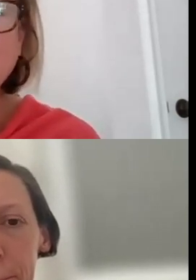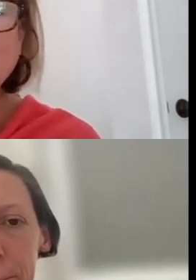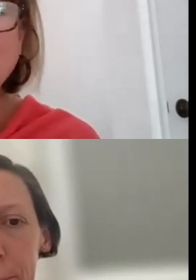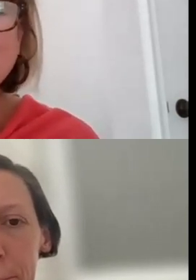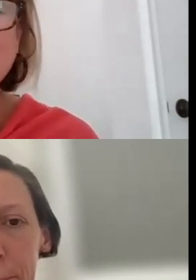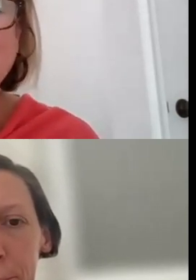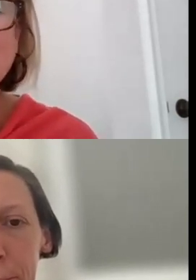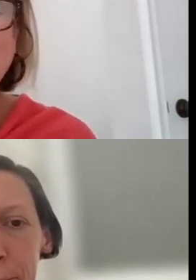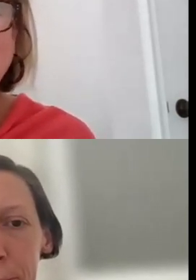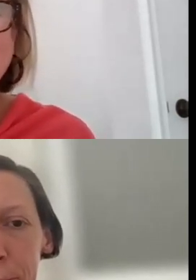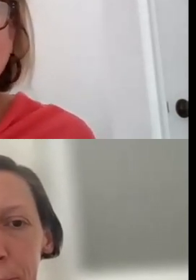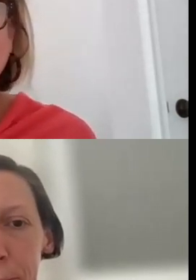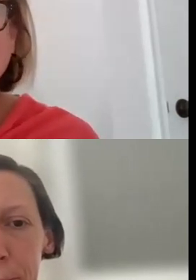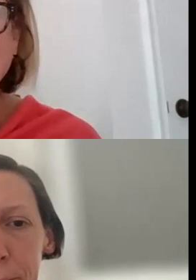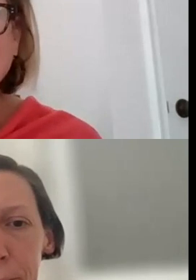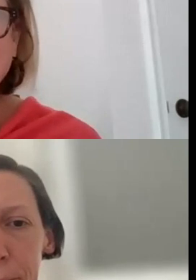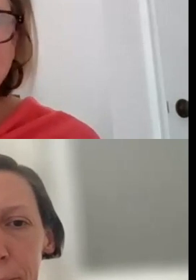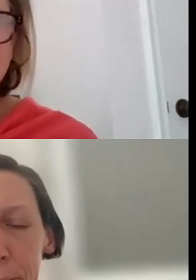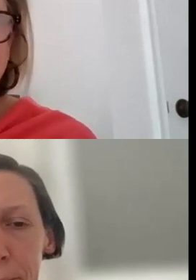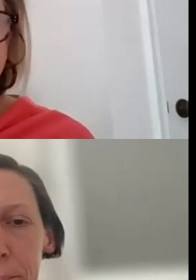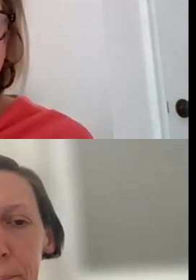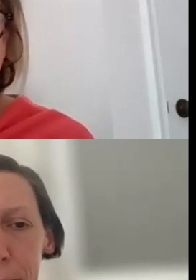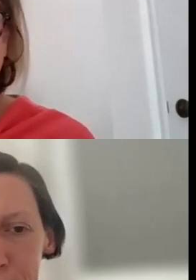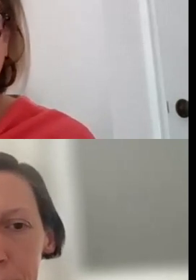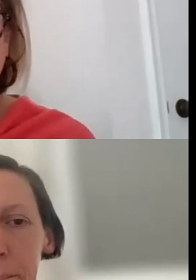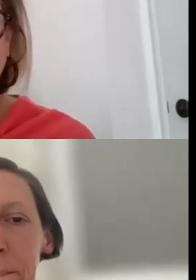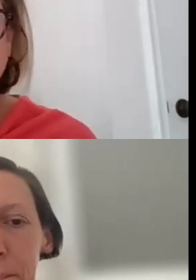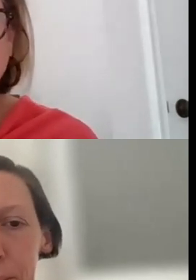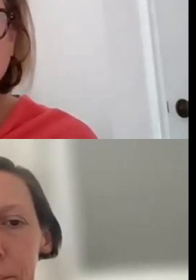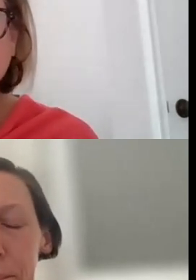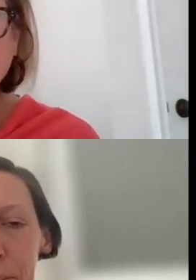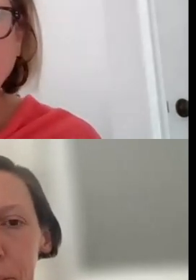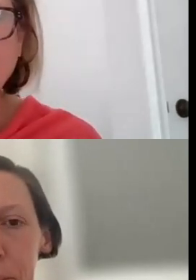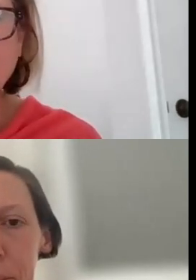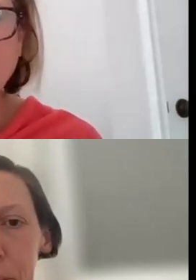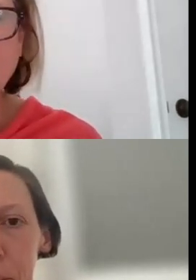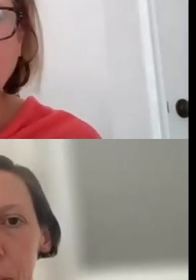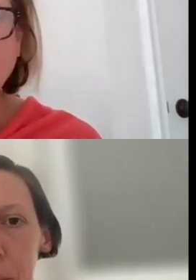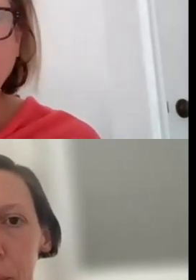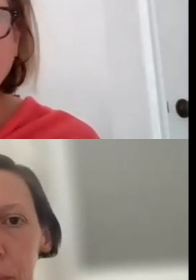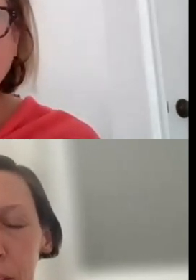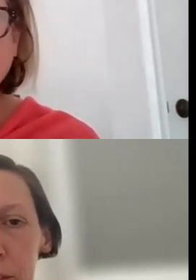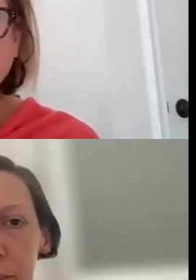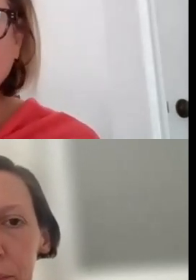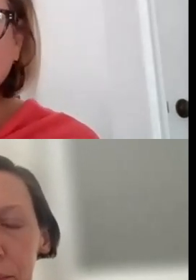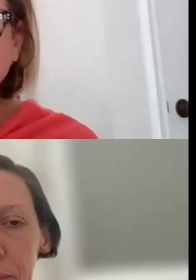RECOGNIZED TRIBES. THANKS, WENDY. JENNIE.